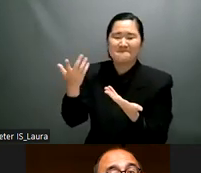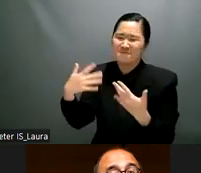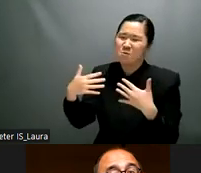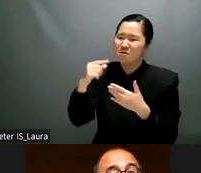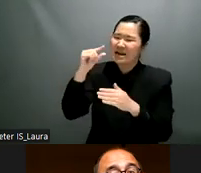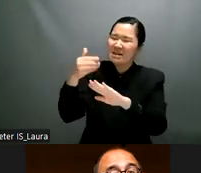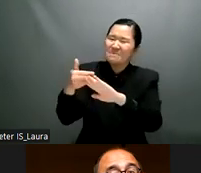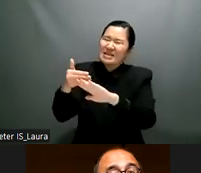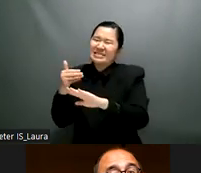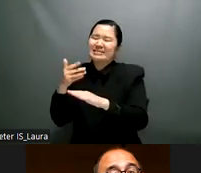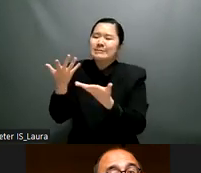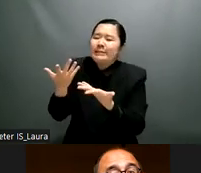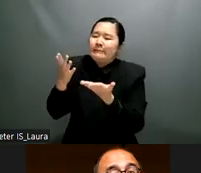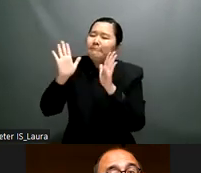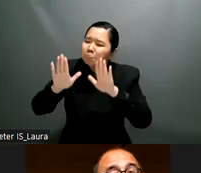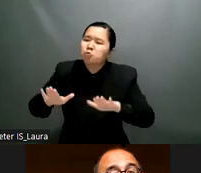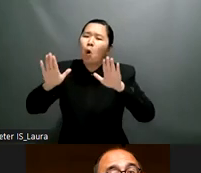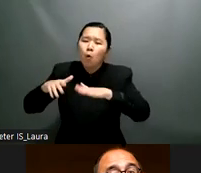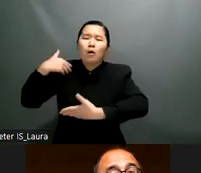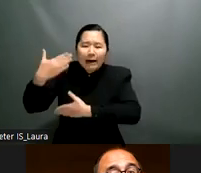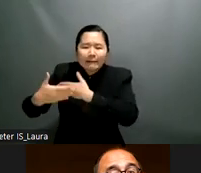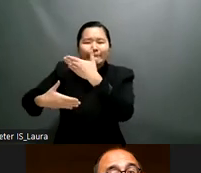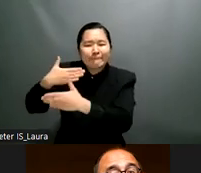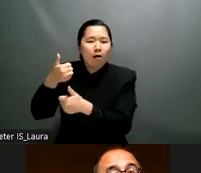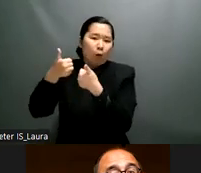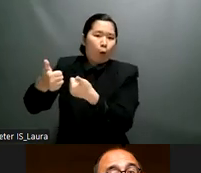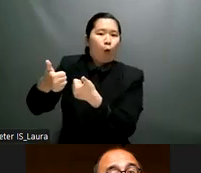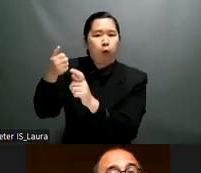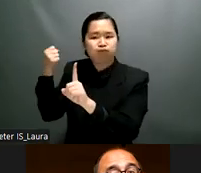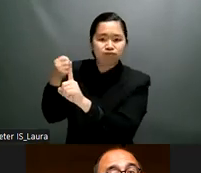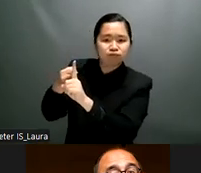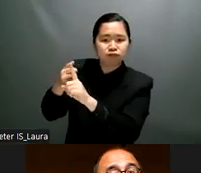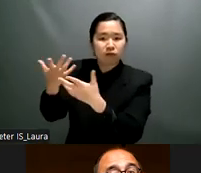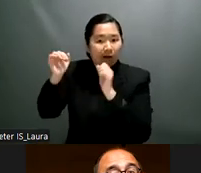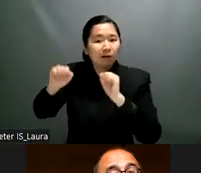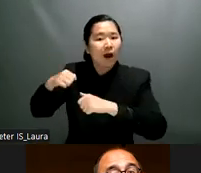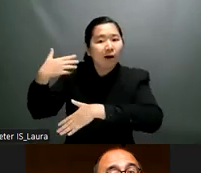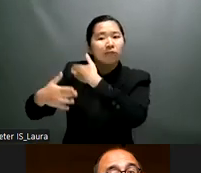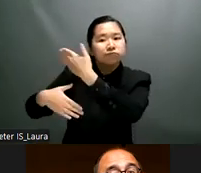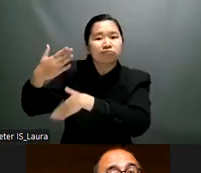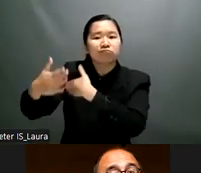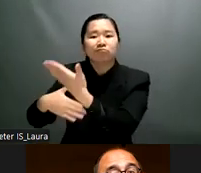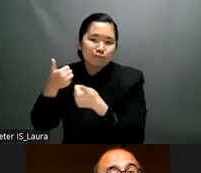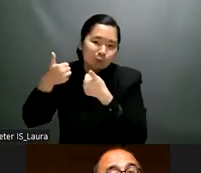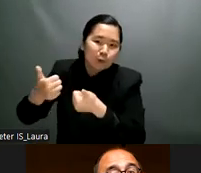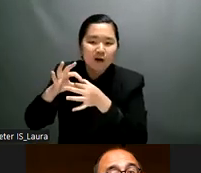with us in uh tackling this issue uh the uh the other very strategic groups for us to